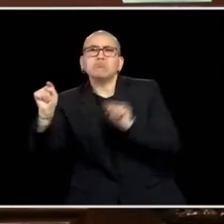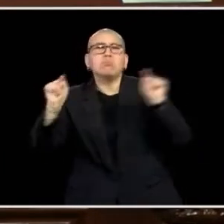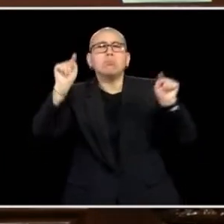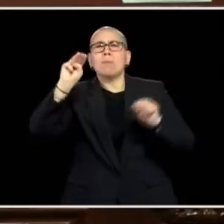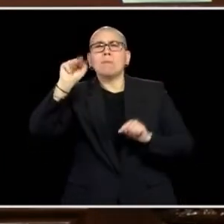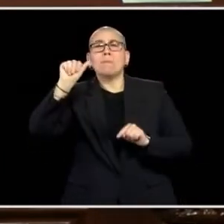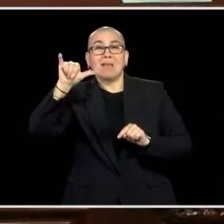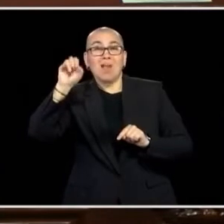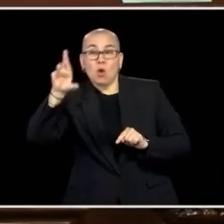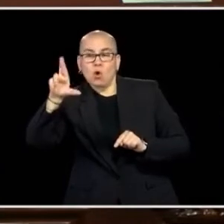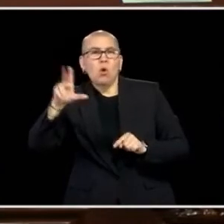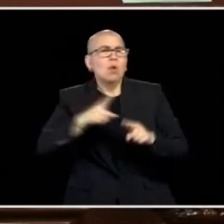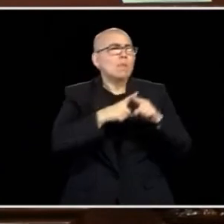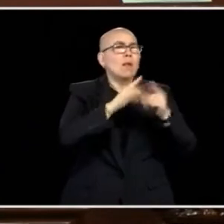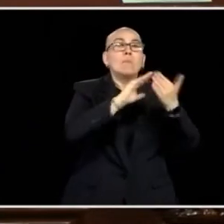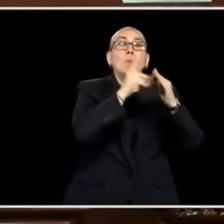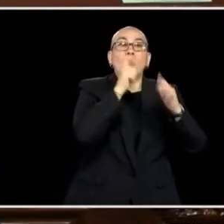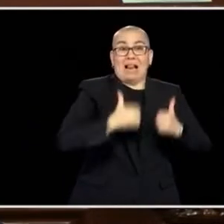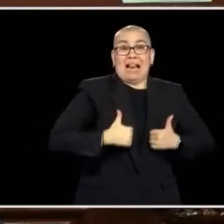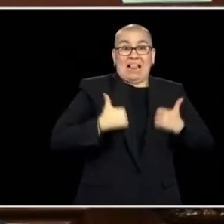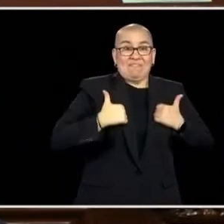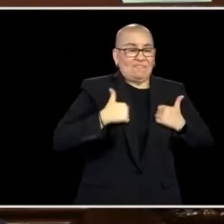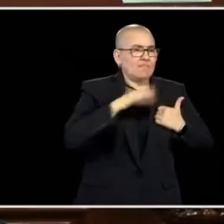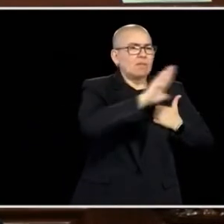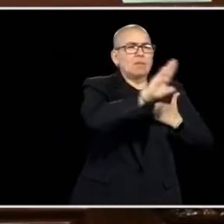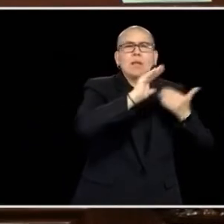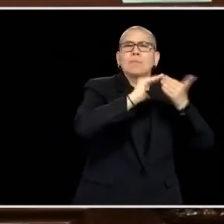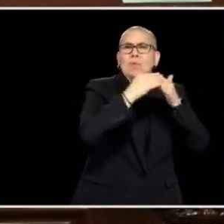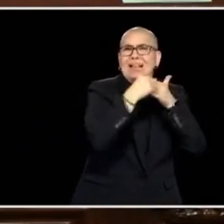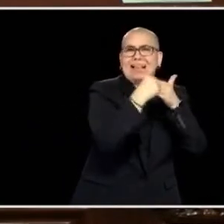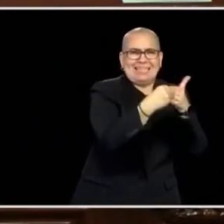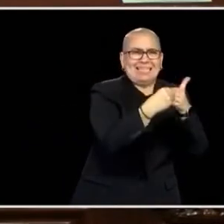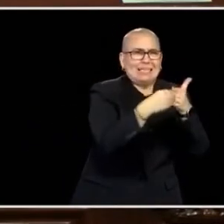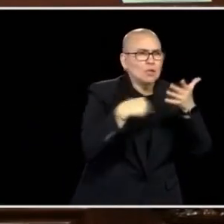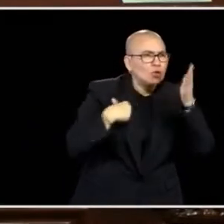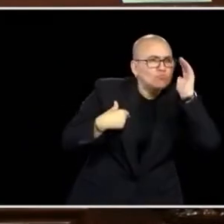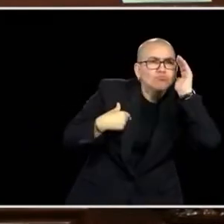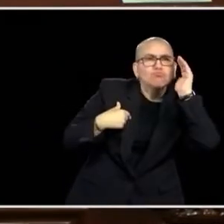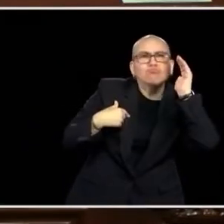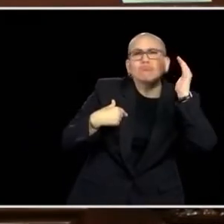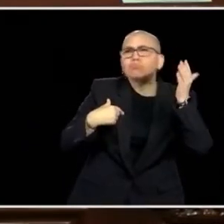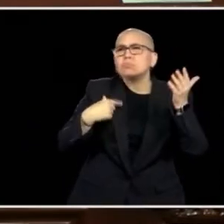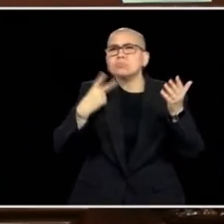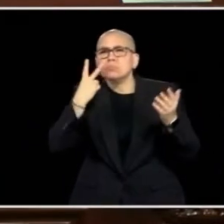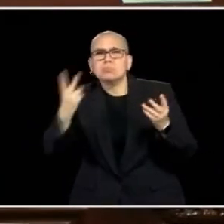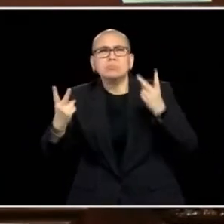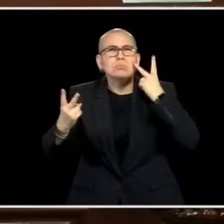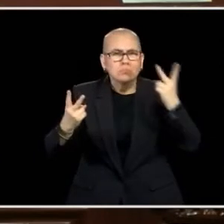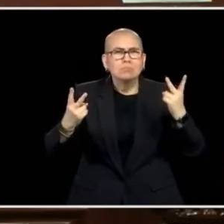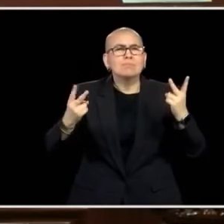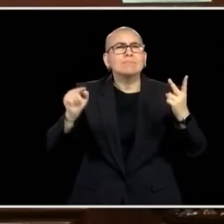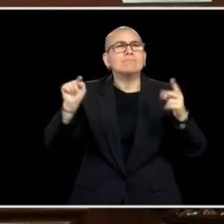TALKING ABOUT IT AND WE ALL MAKE THE DEBATES HERE, I'M PROPOSING IN THE BUDGET THAT WE HAVE IN FRONT OF YOU, $300